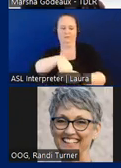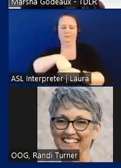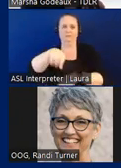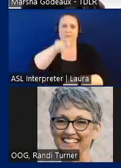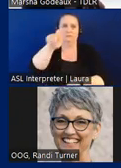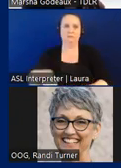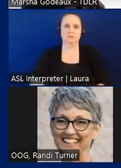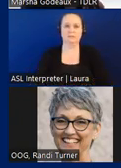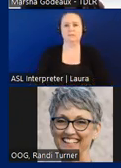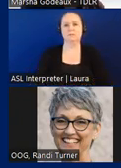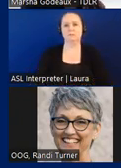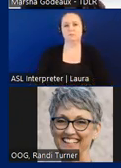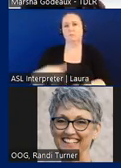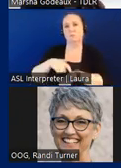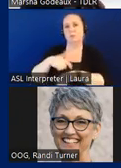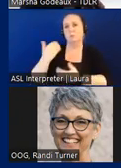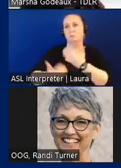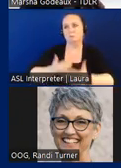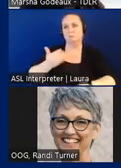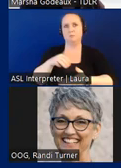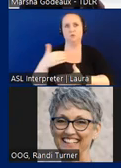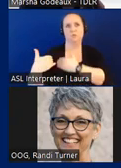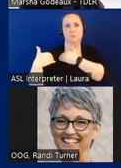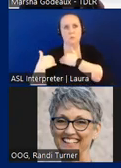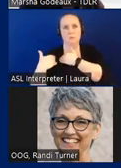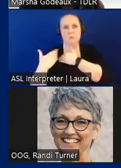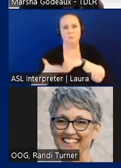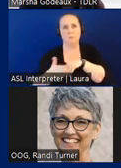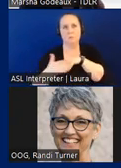Over time the bureau's responsibilities increased to administration and enforcement of law